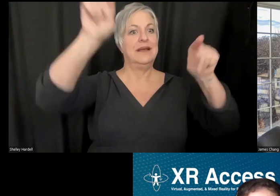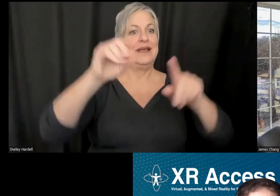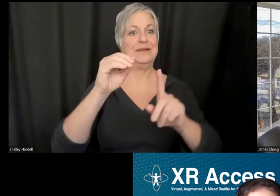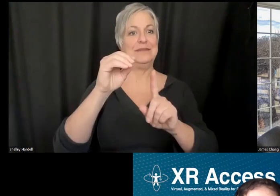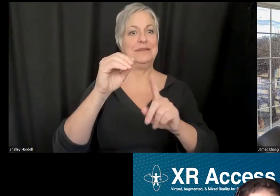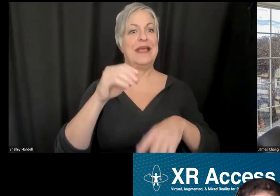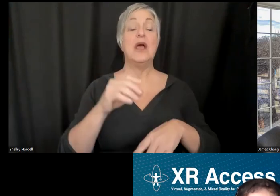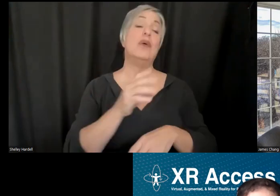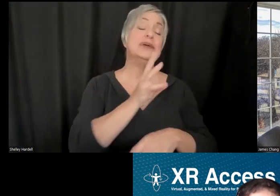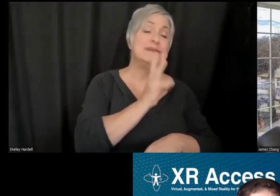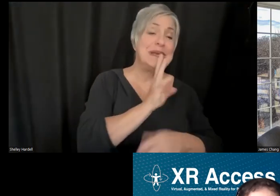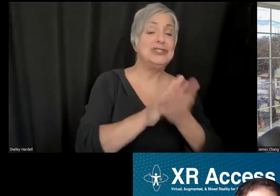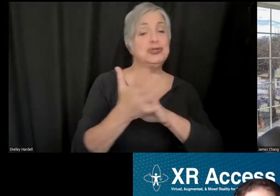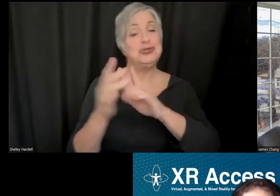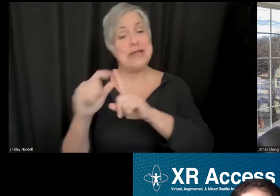and hopefully we will see the accuracy of that continuing to